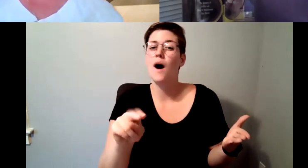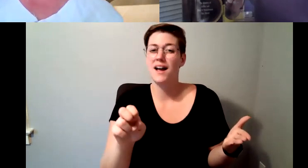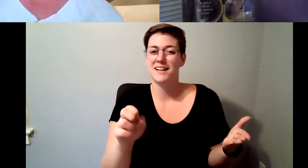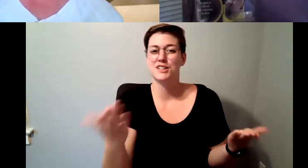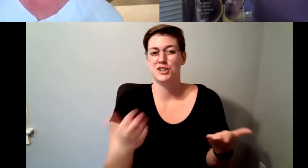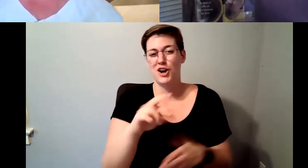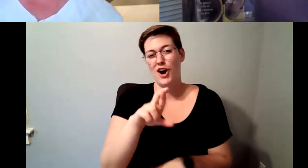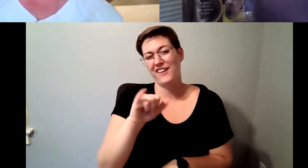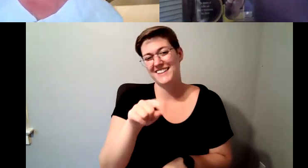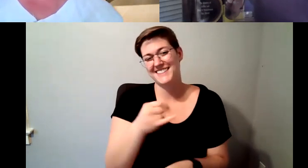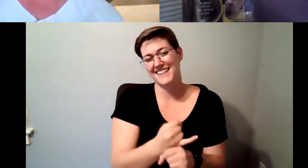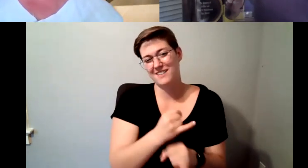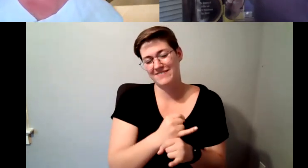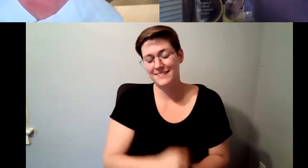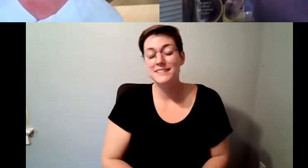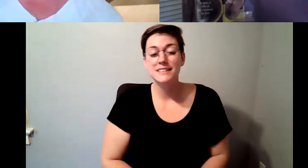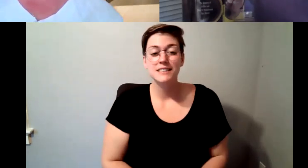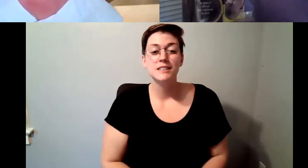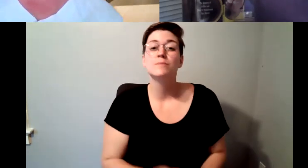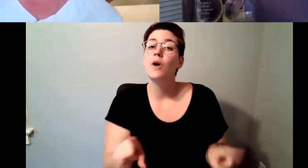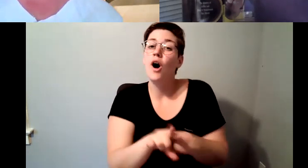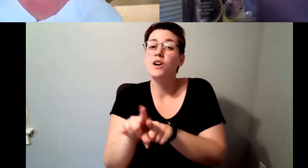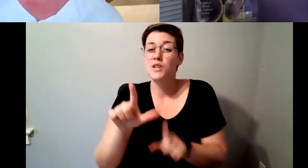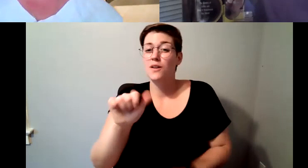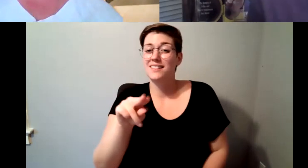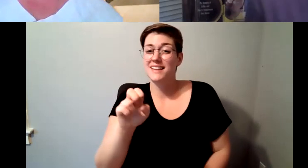Kelly Redder: Please remember that all audience members will receive an email from us with